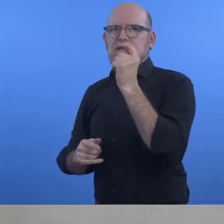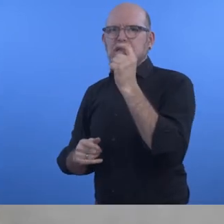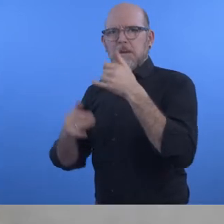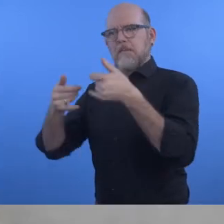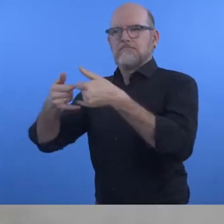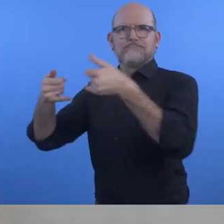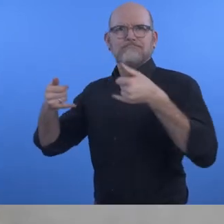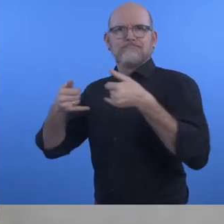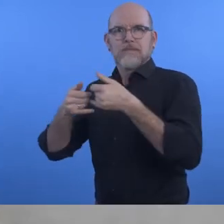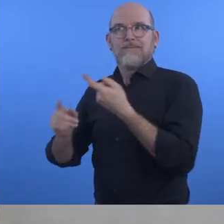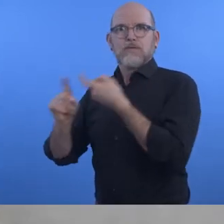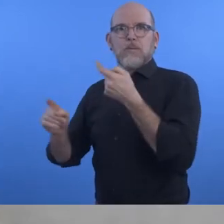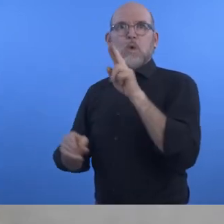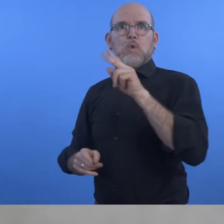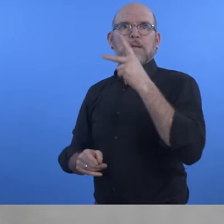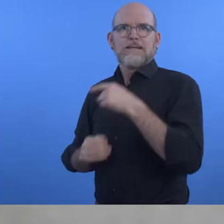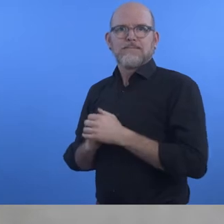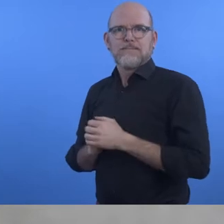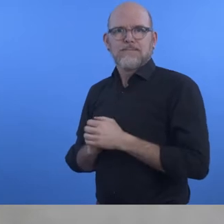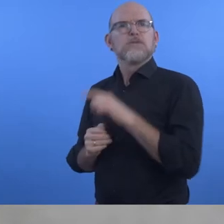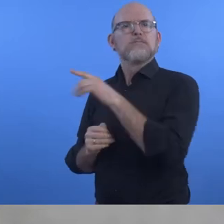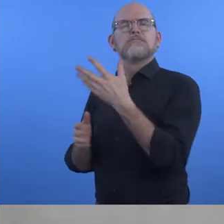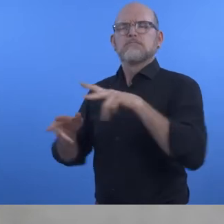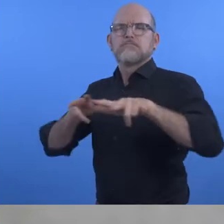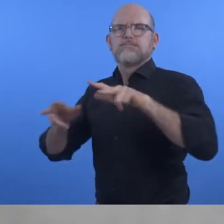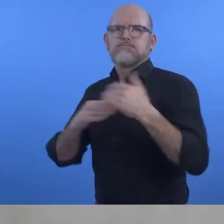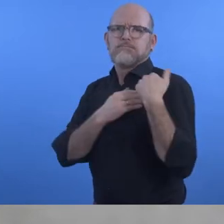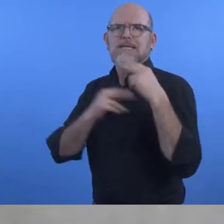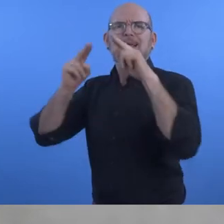The "Accessibility Standards and Audit Pack" was launched by the